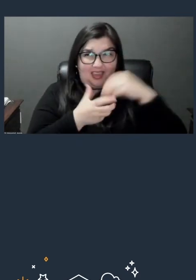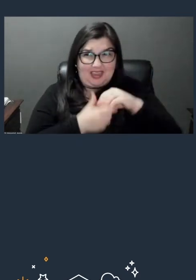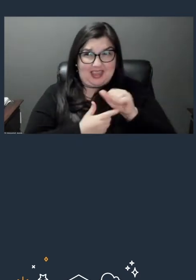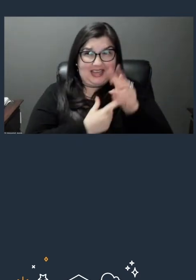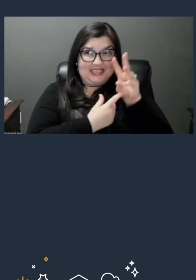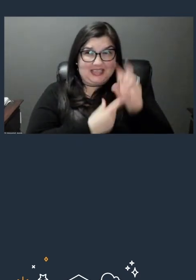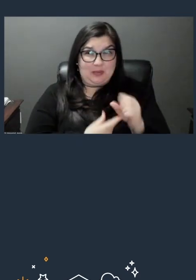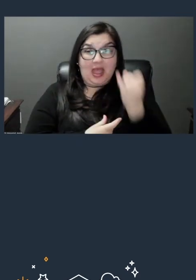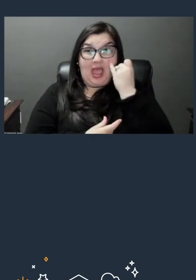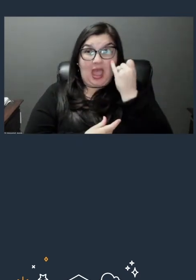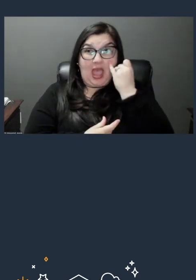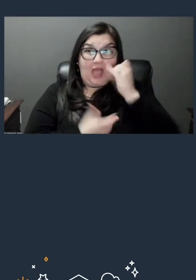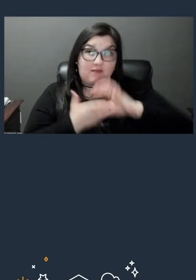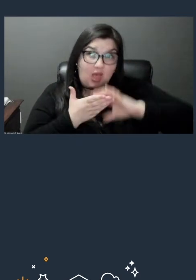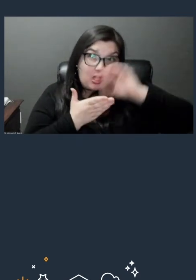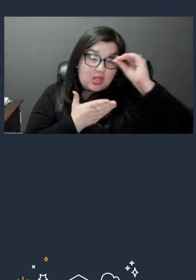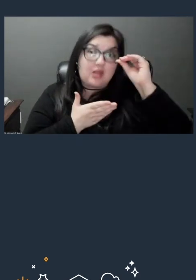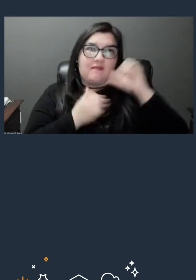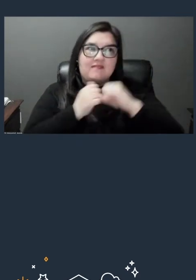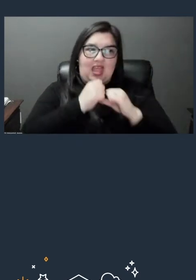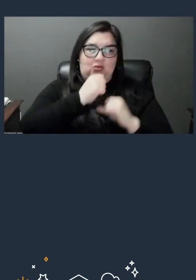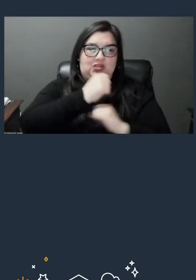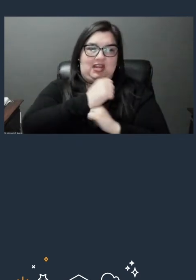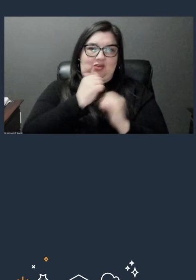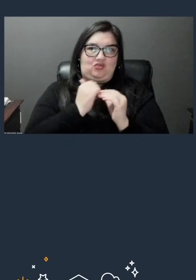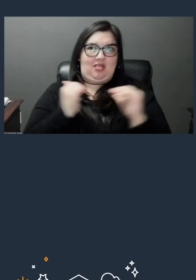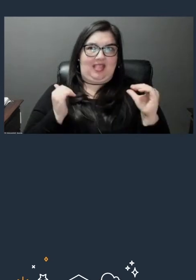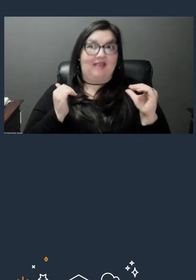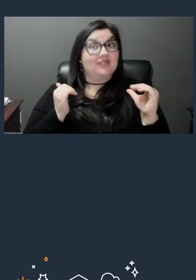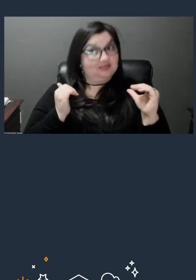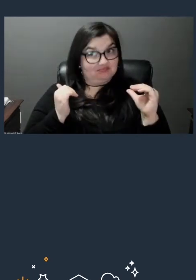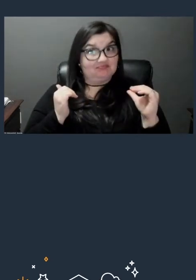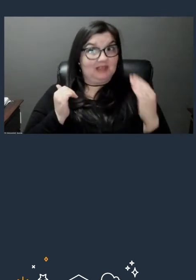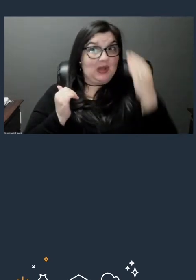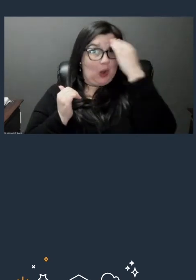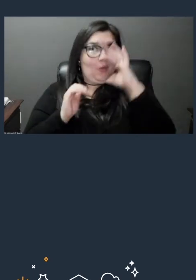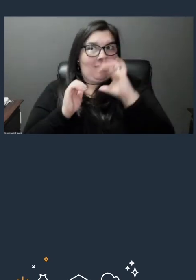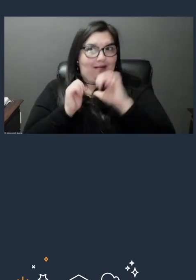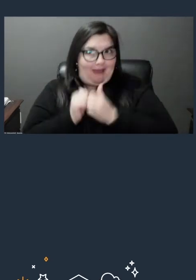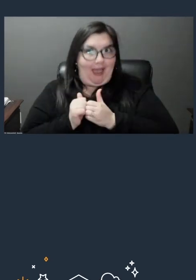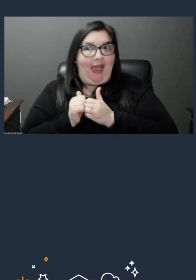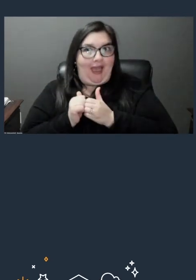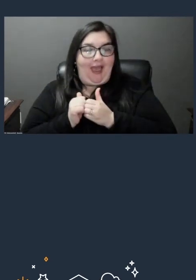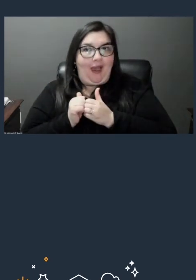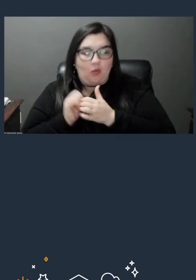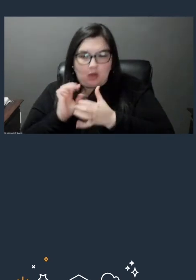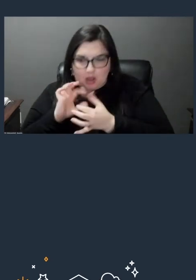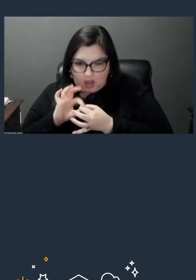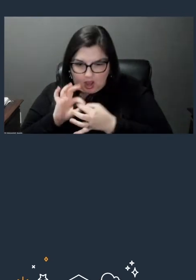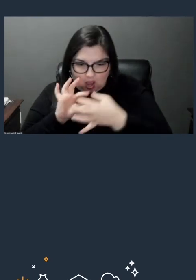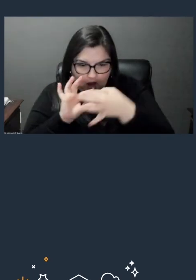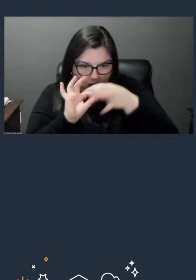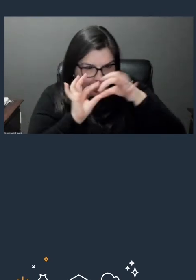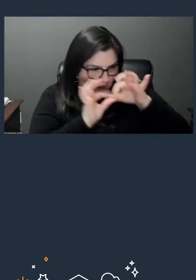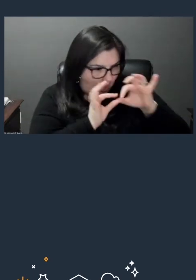from a foundational level, knowing how that works, you know, knowing how to be effective there, well, you've instantly learned something